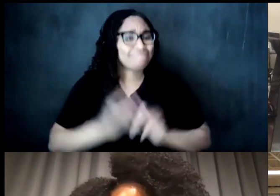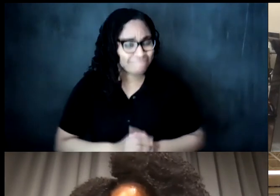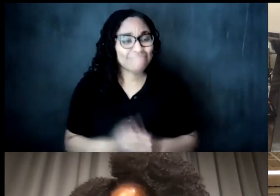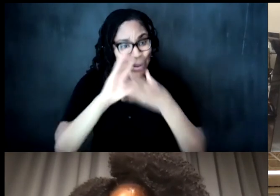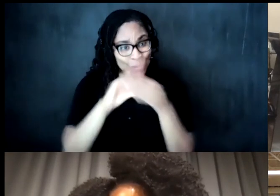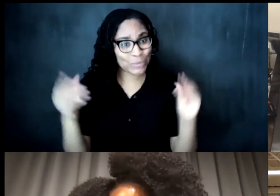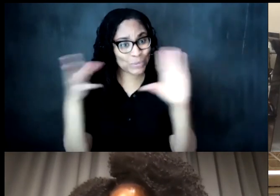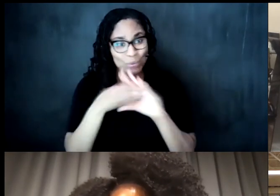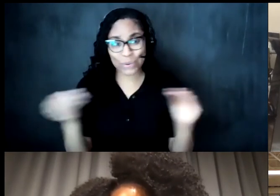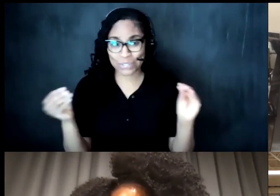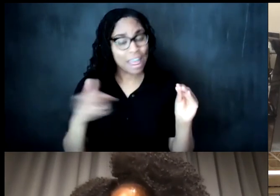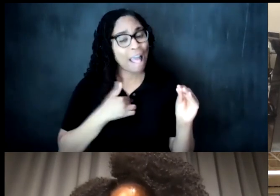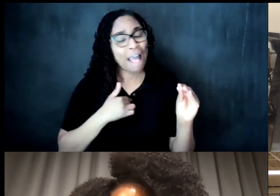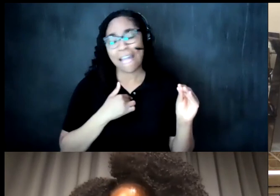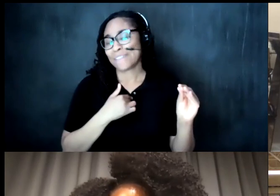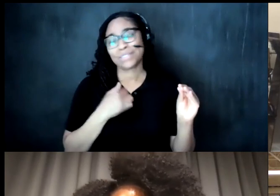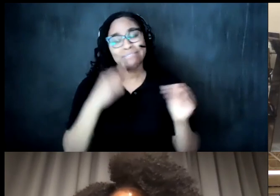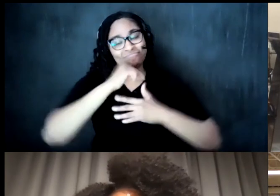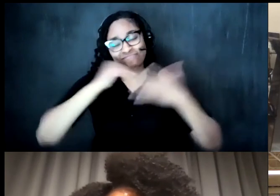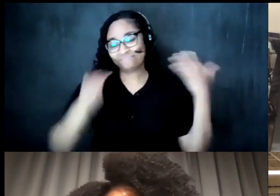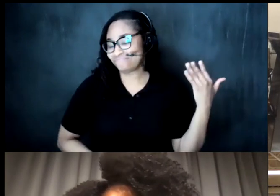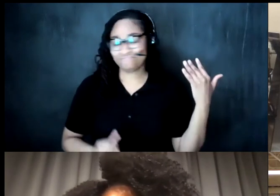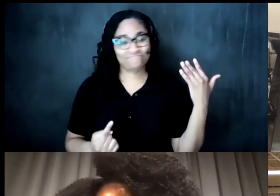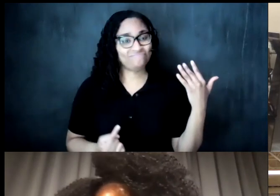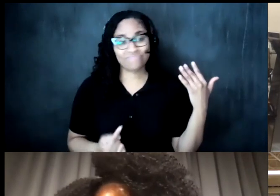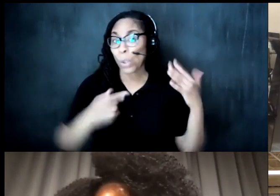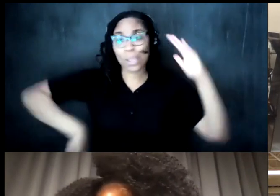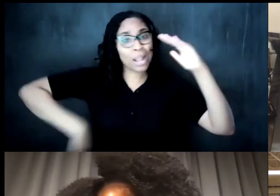a lot of stories i i mean we can go on to about eight o'clock and i can tell you about my teeth